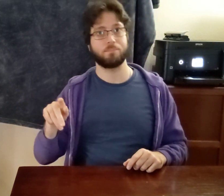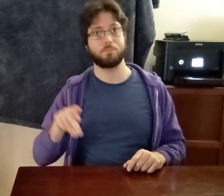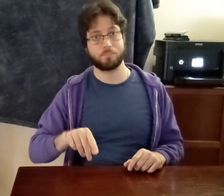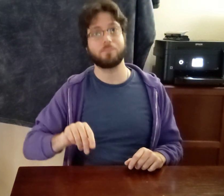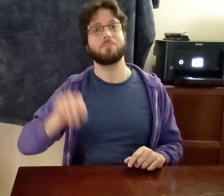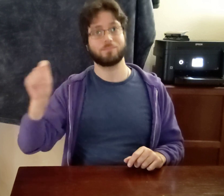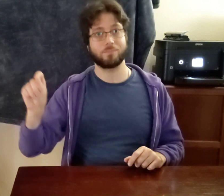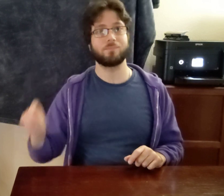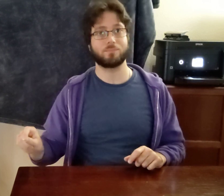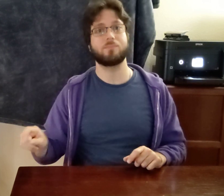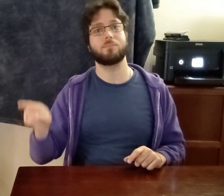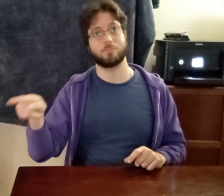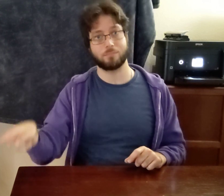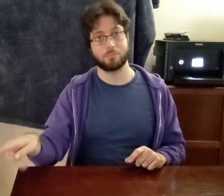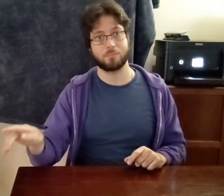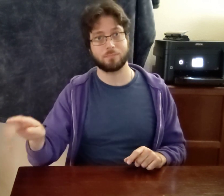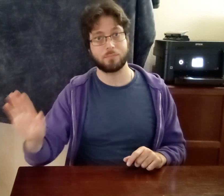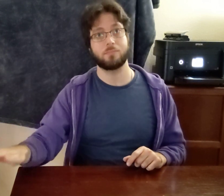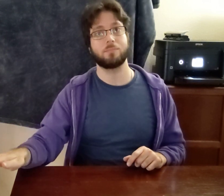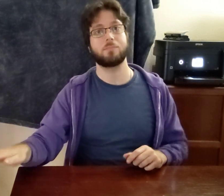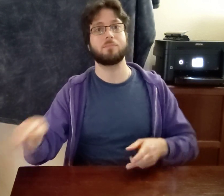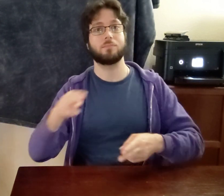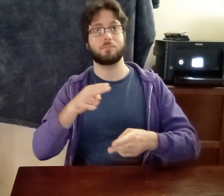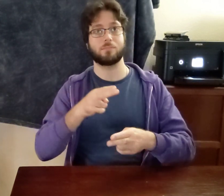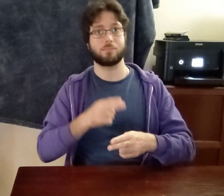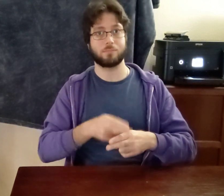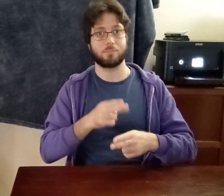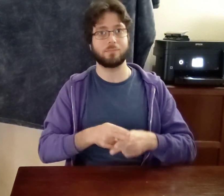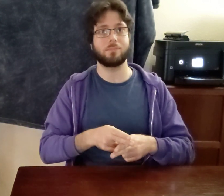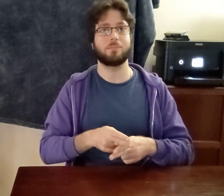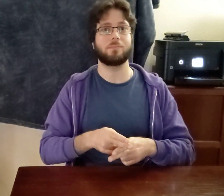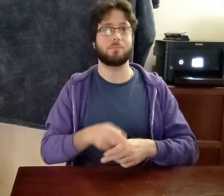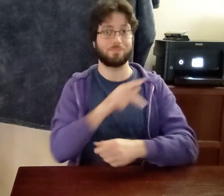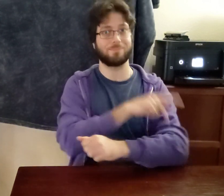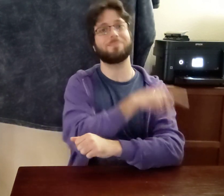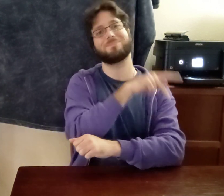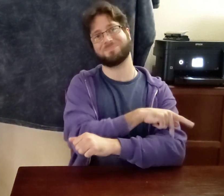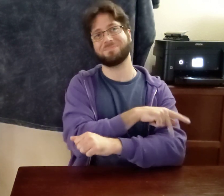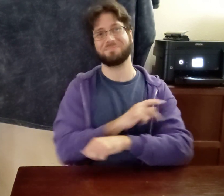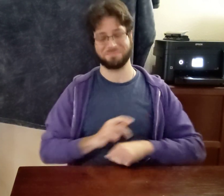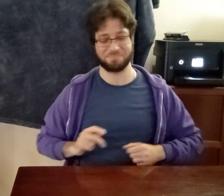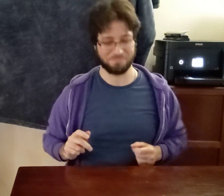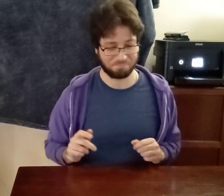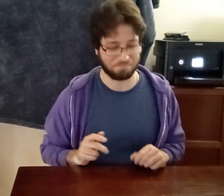THEREFORE IX-his NAME BEARALDO